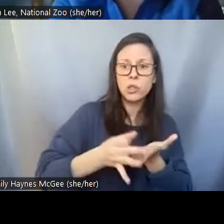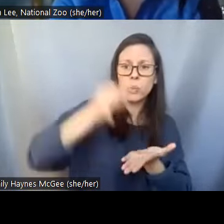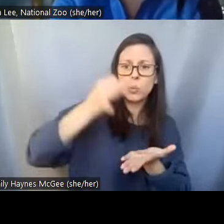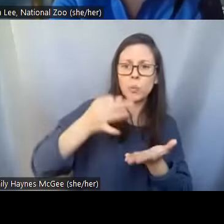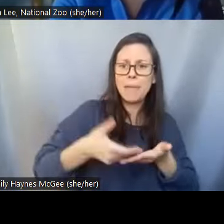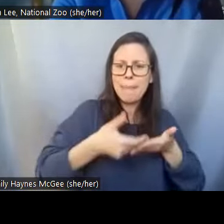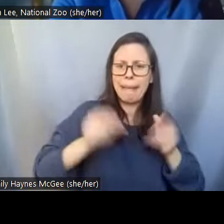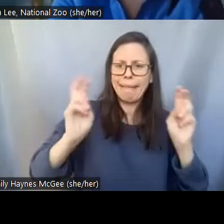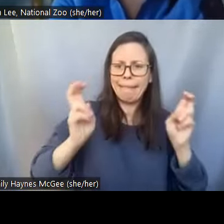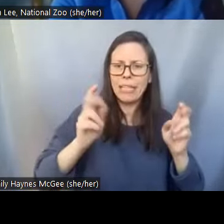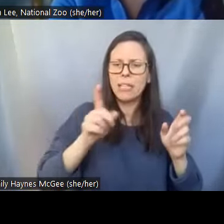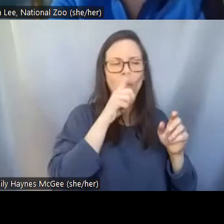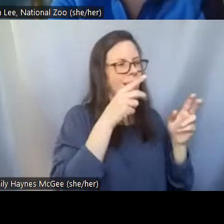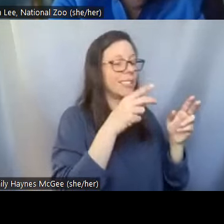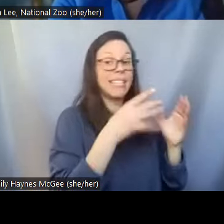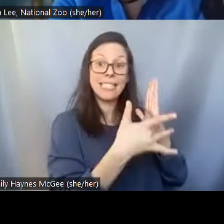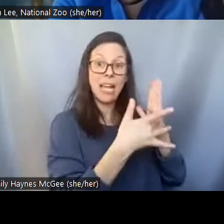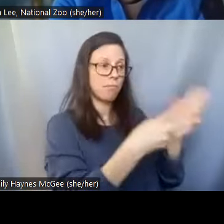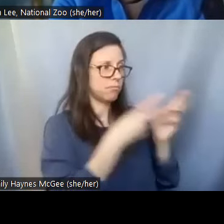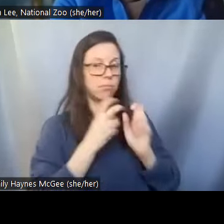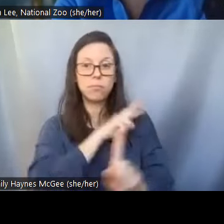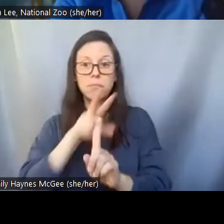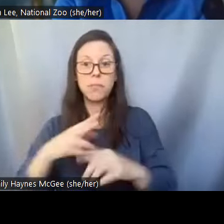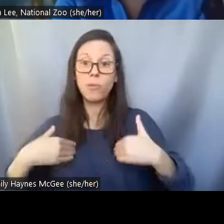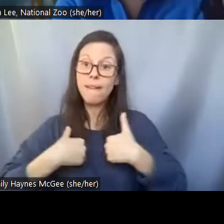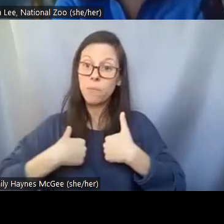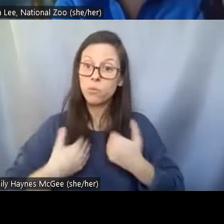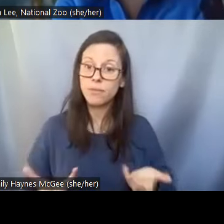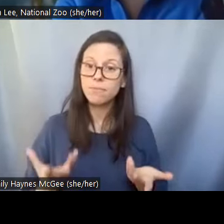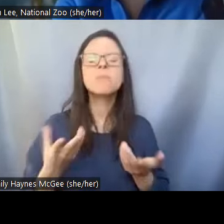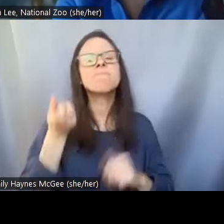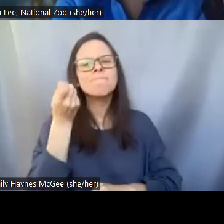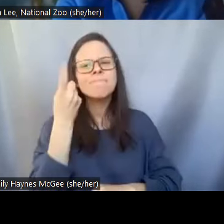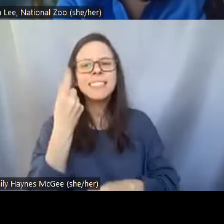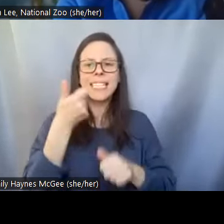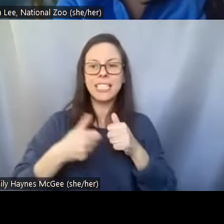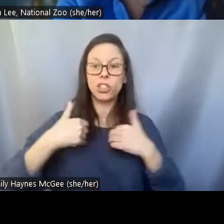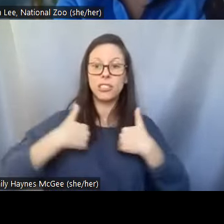in animals, but of course because every species is different. So you cannot just